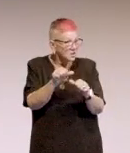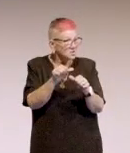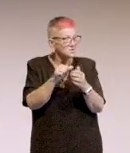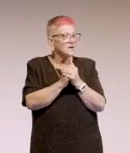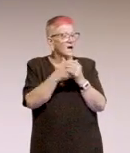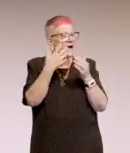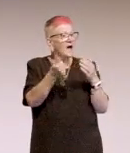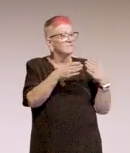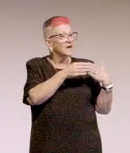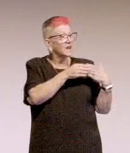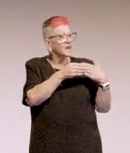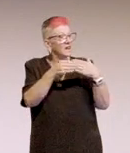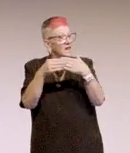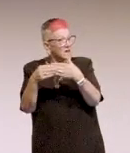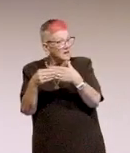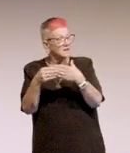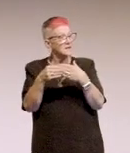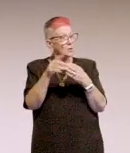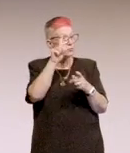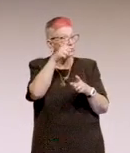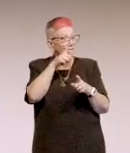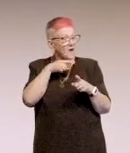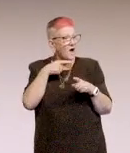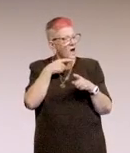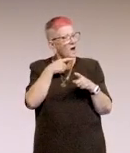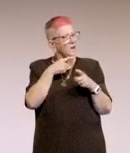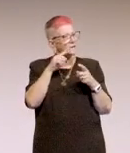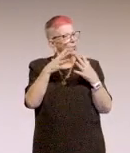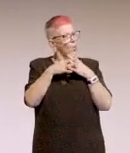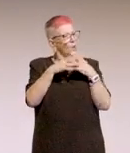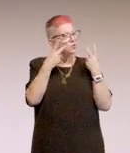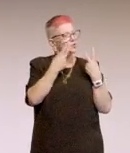a leadership profile, a visible profile with upper management,